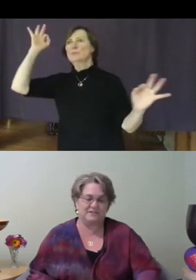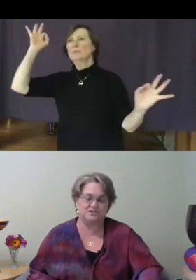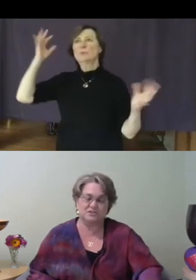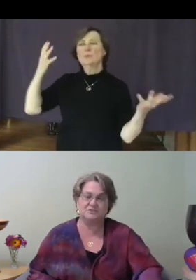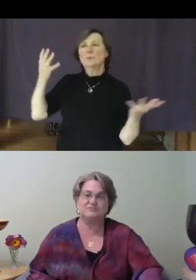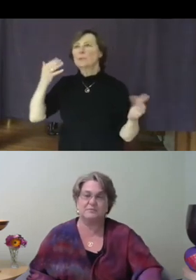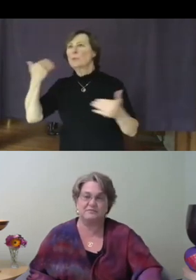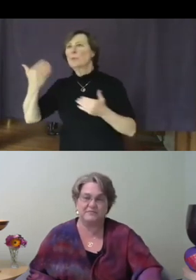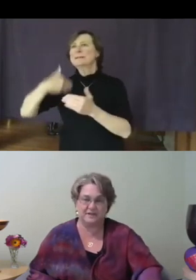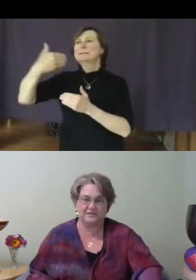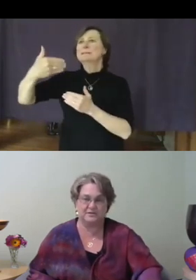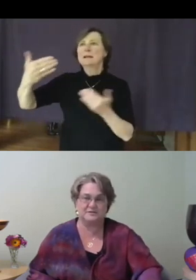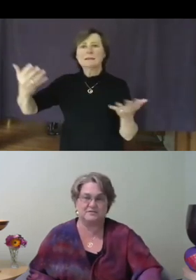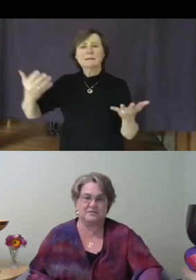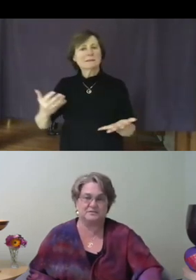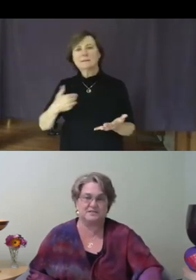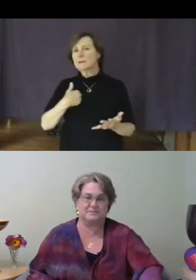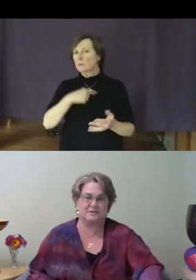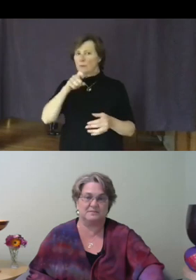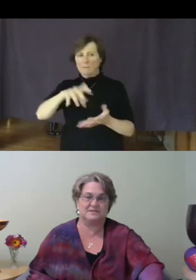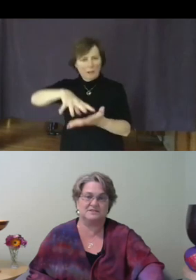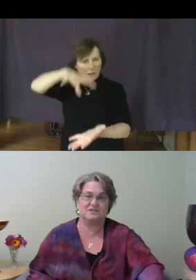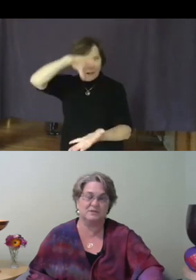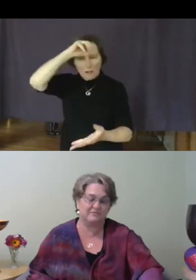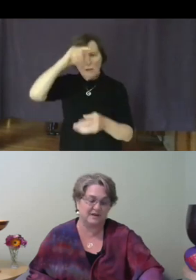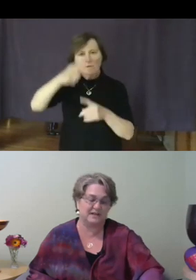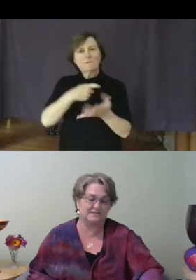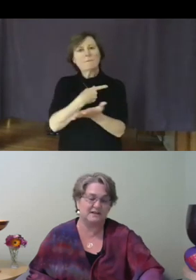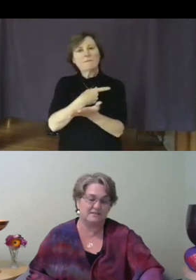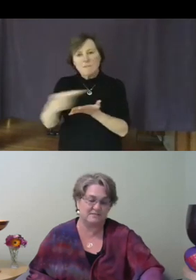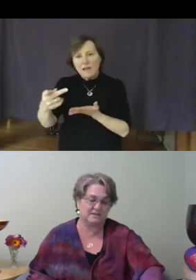learn from the failures of those experiments, until we find things that